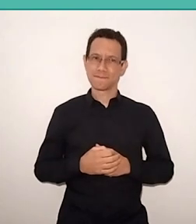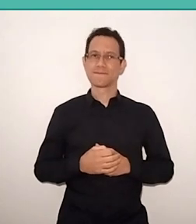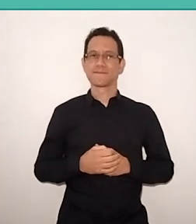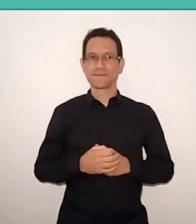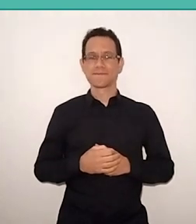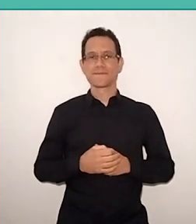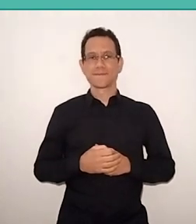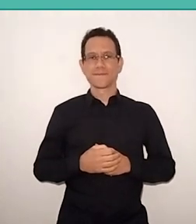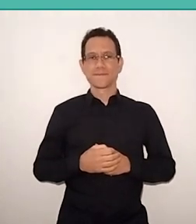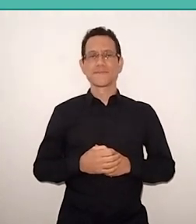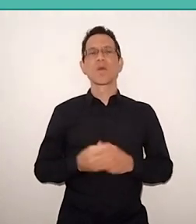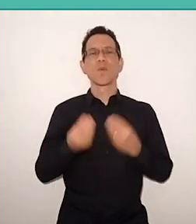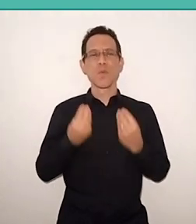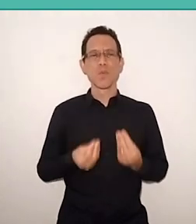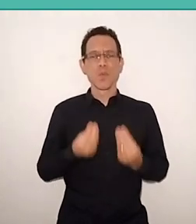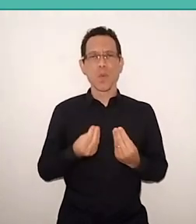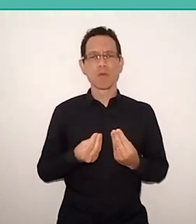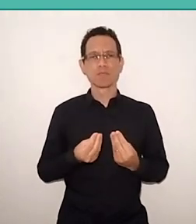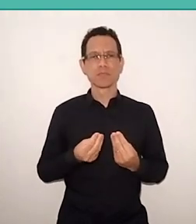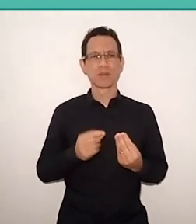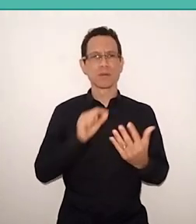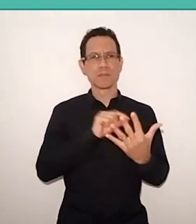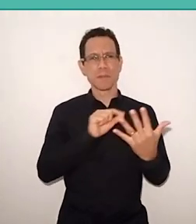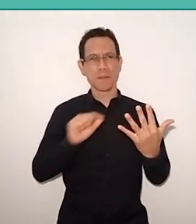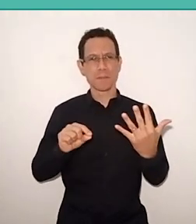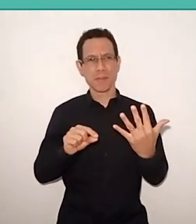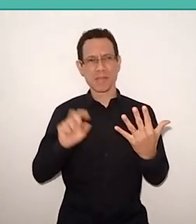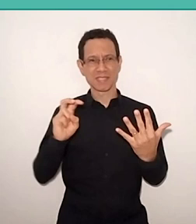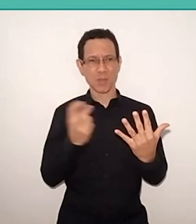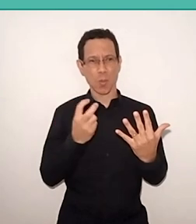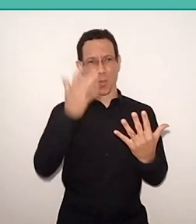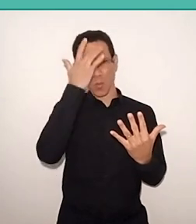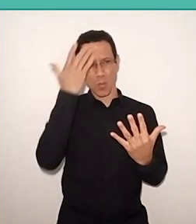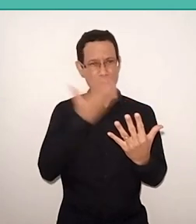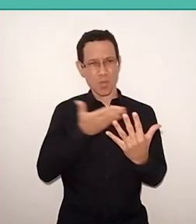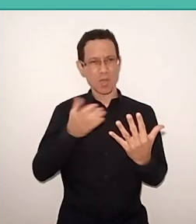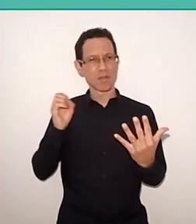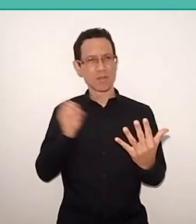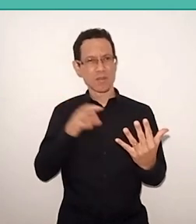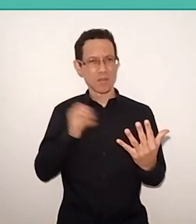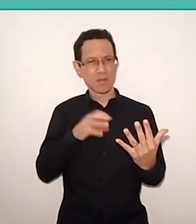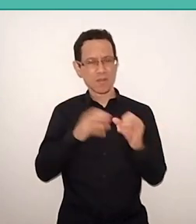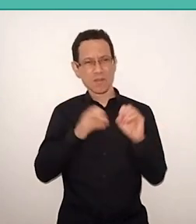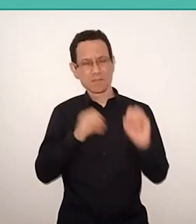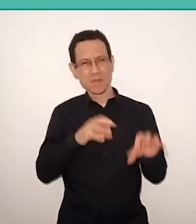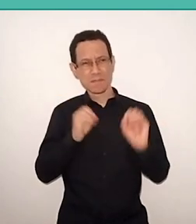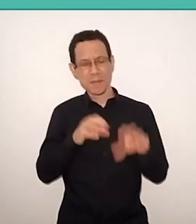"How was education of these boys? In what context? what was the example that the parents gave for these boys?”.